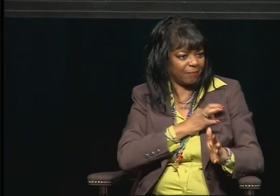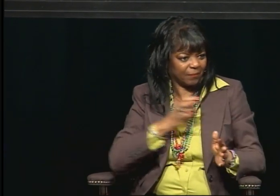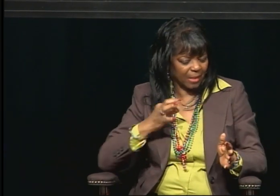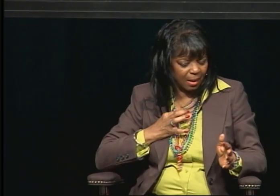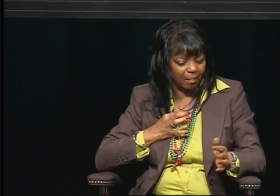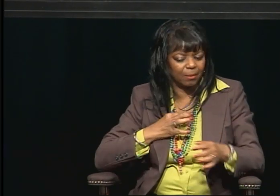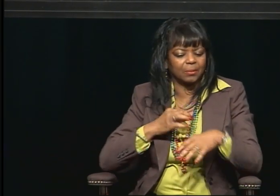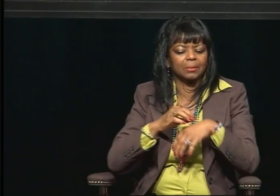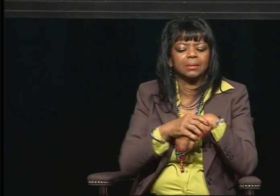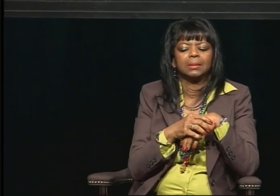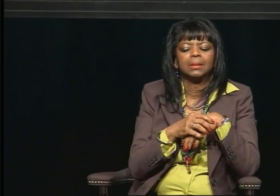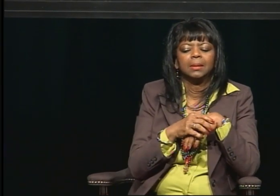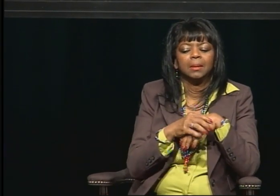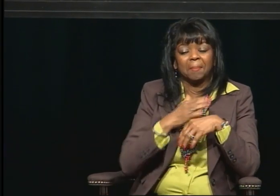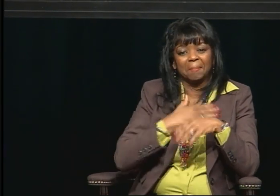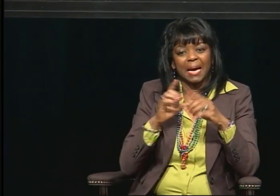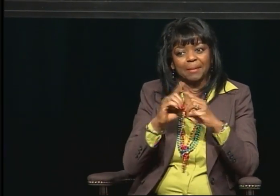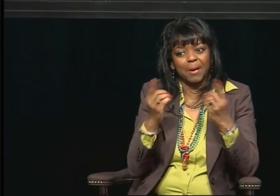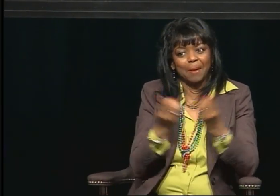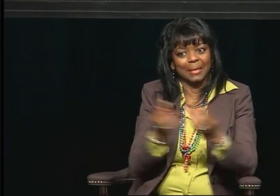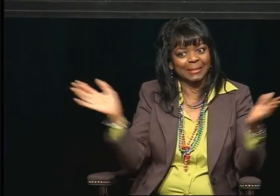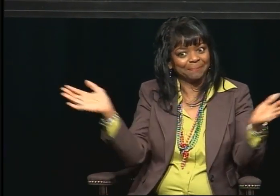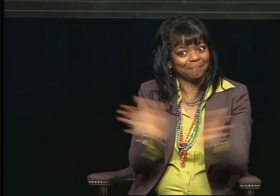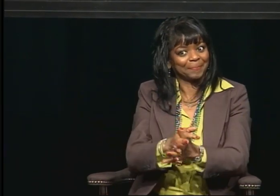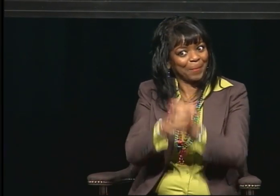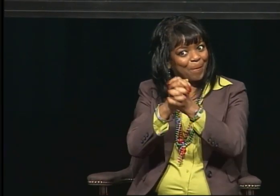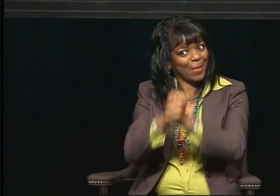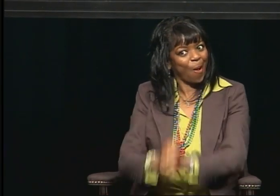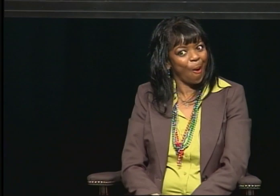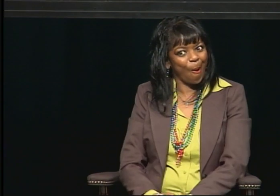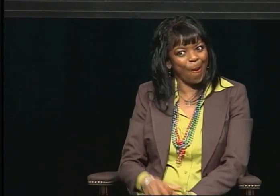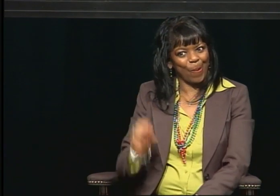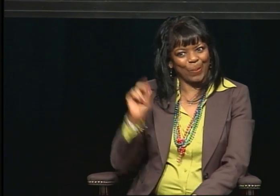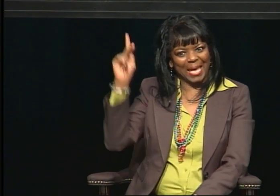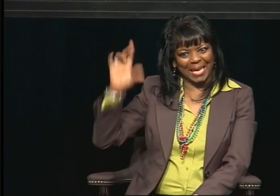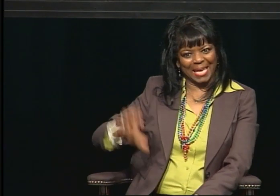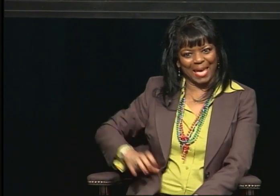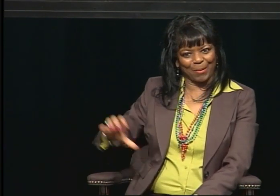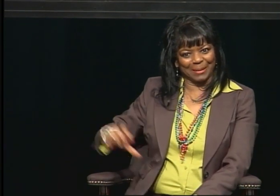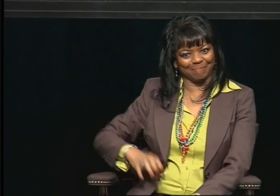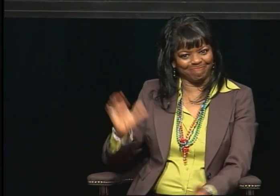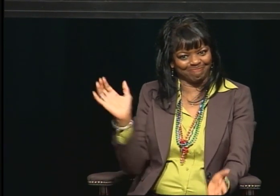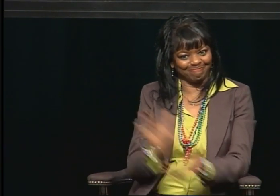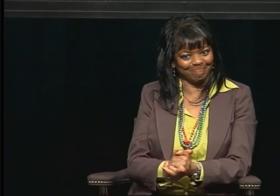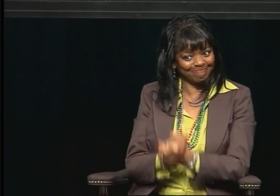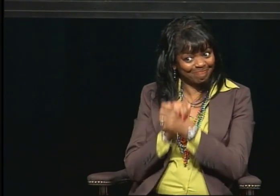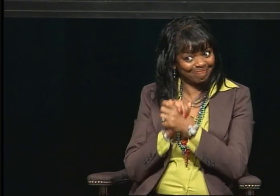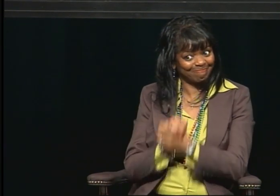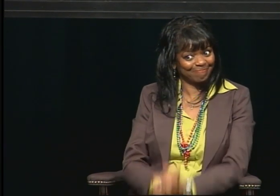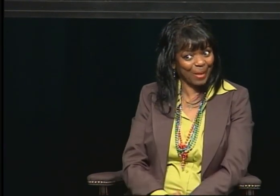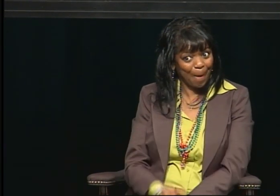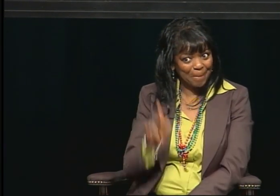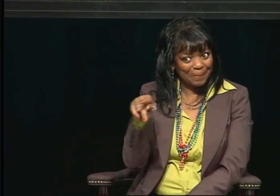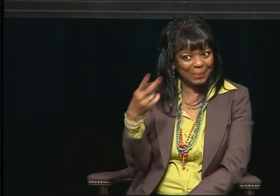My department said to me: All right, Carolyn. It's time for you to get your Ph.D.